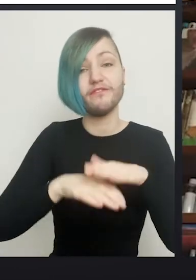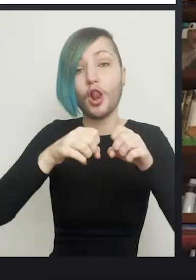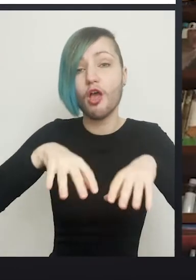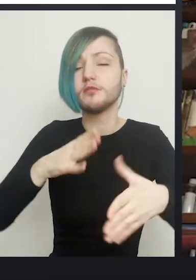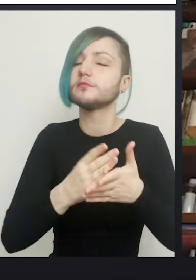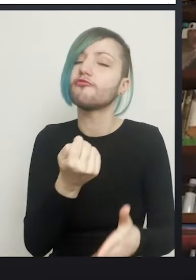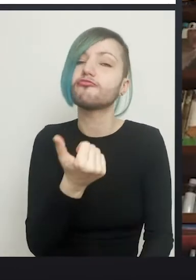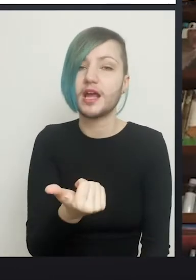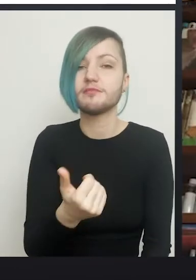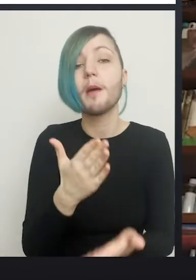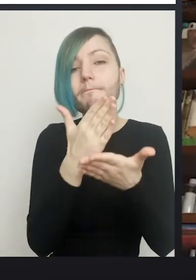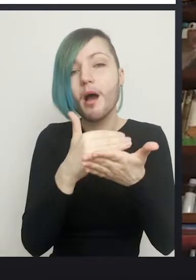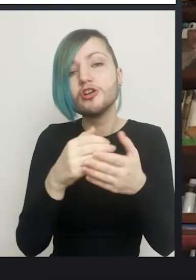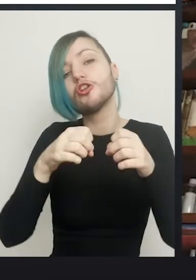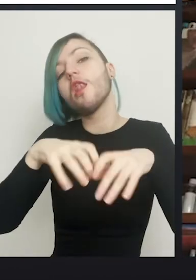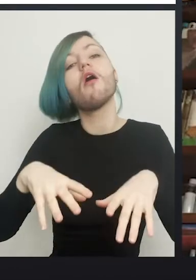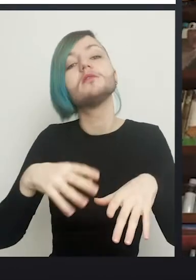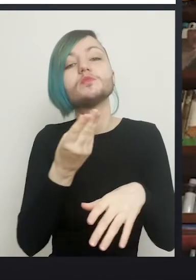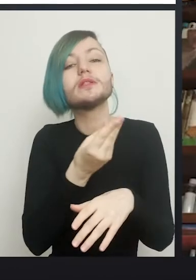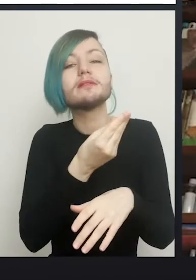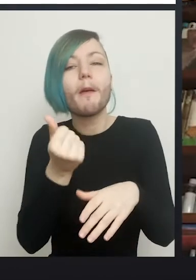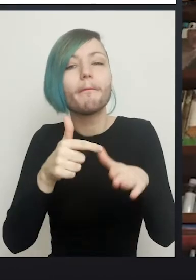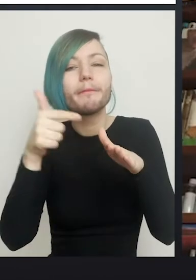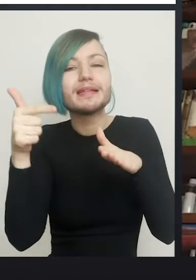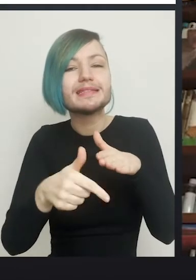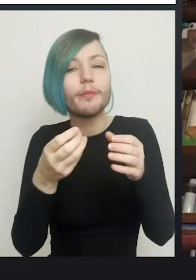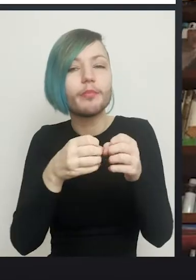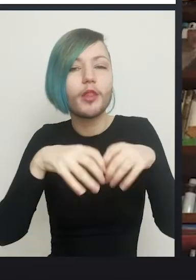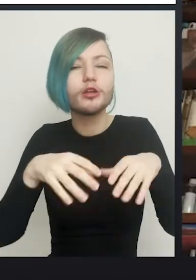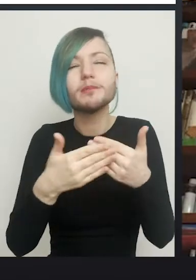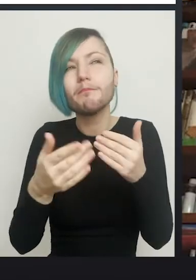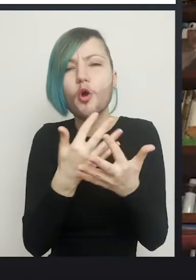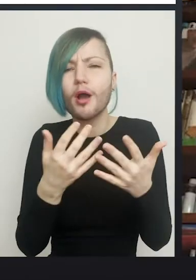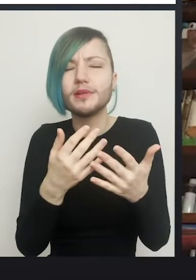Partial loss of it with a certain amount of loss of depth a bit more common. I can't give you a number though.